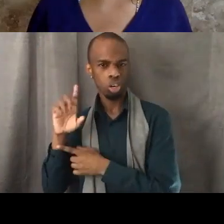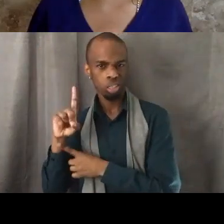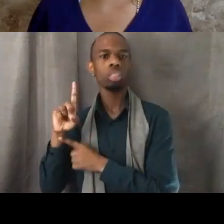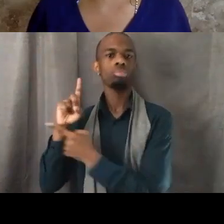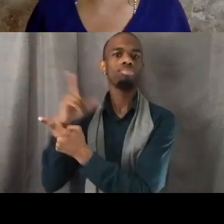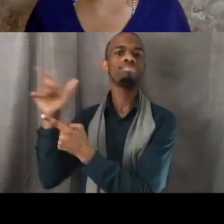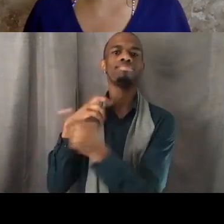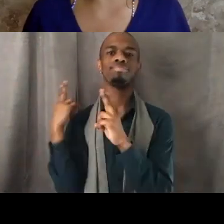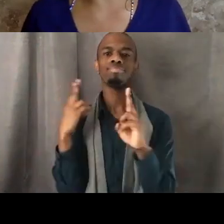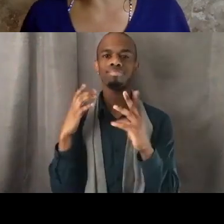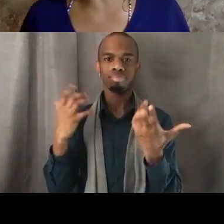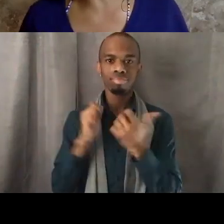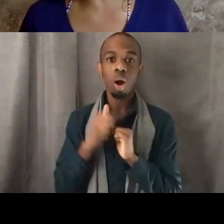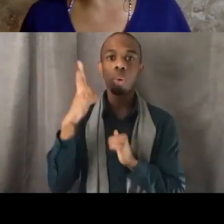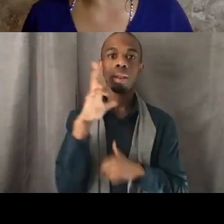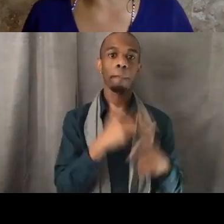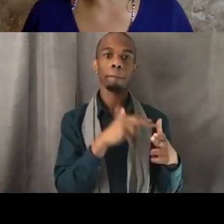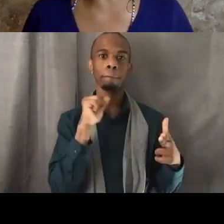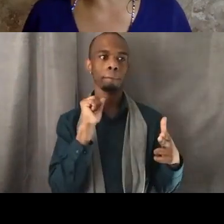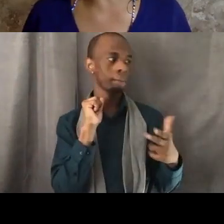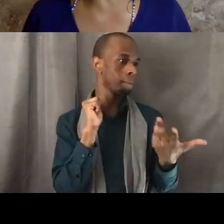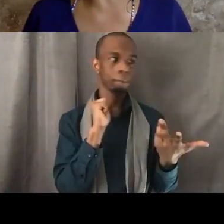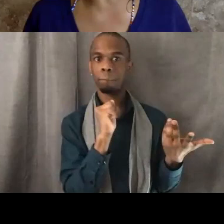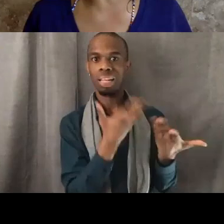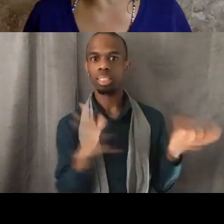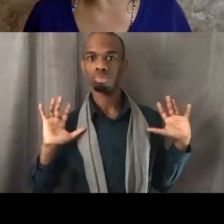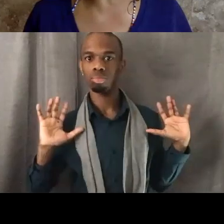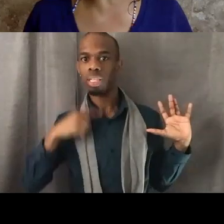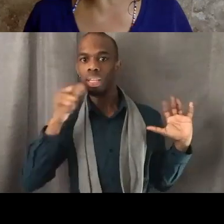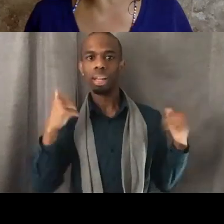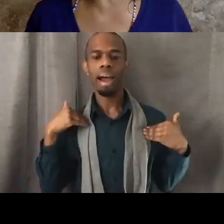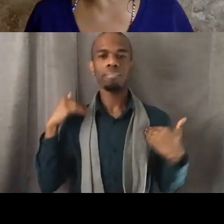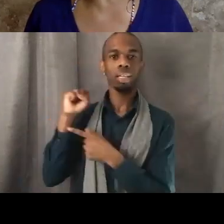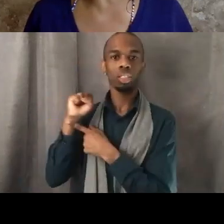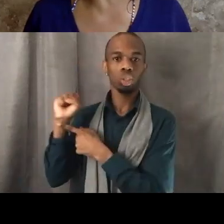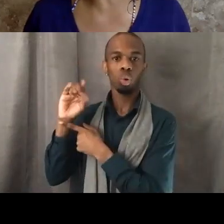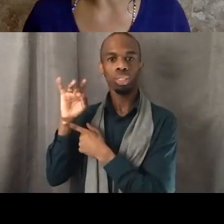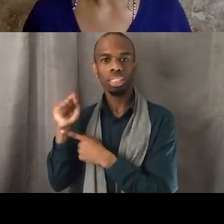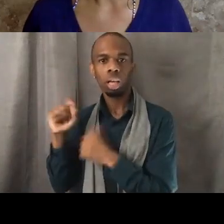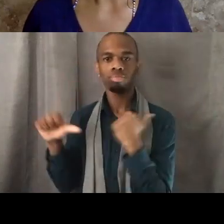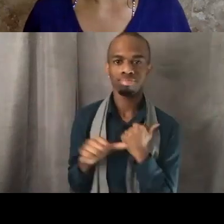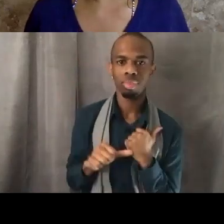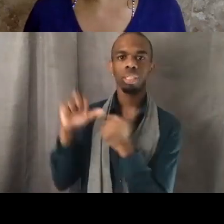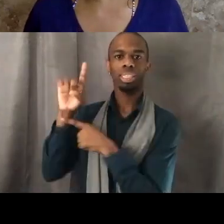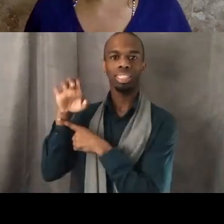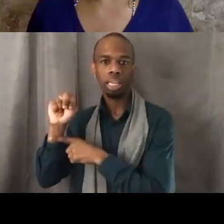and there was no Dean, no Associate Dean, no formation, no resources. And